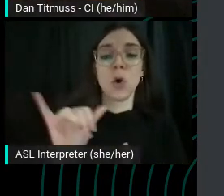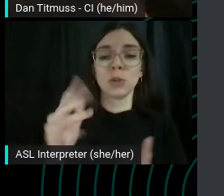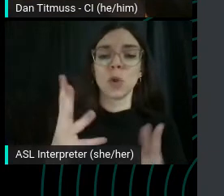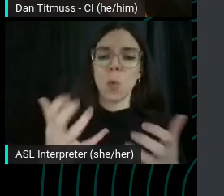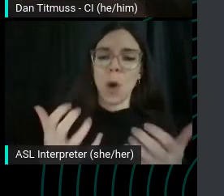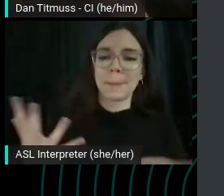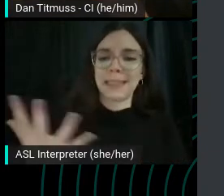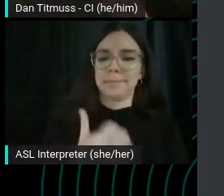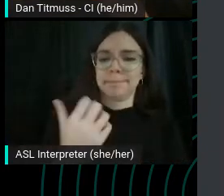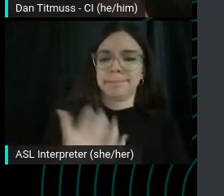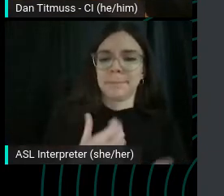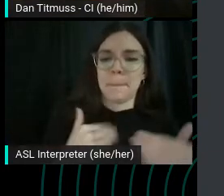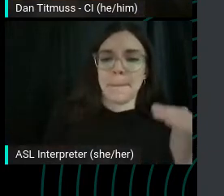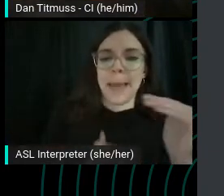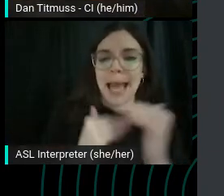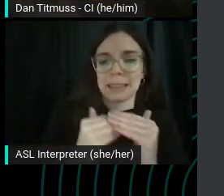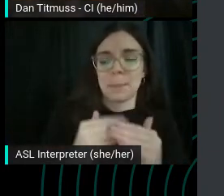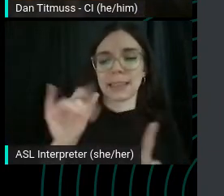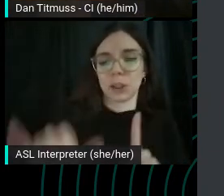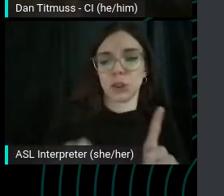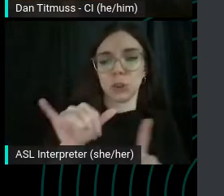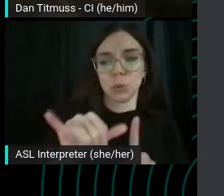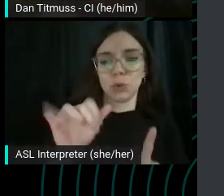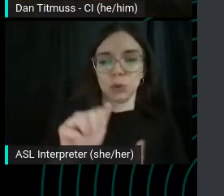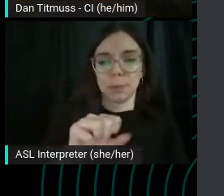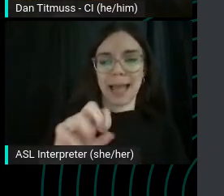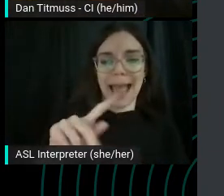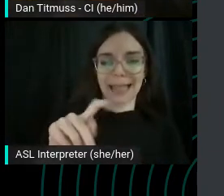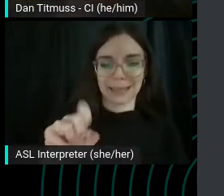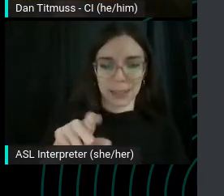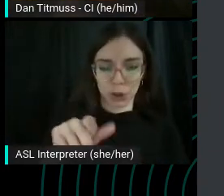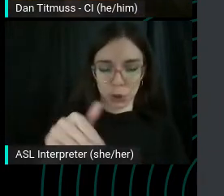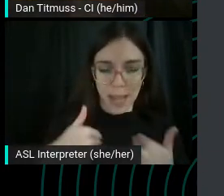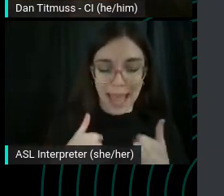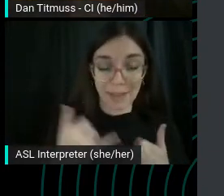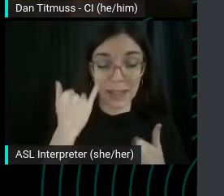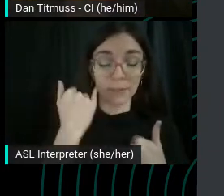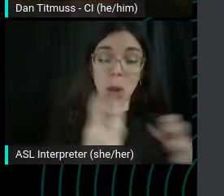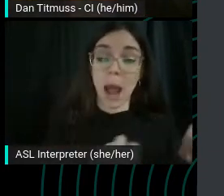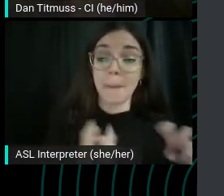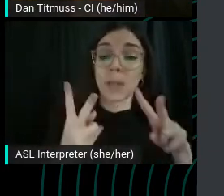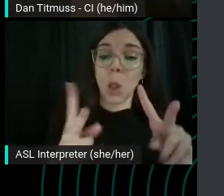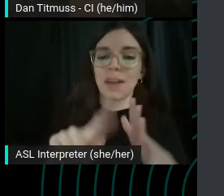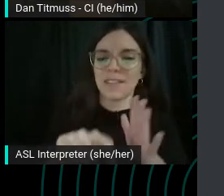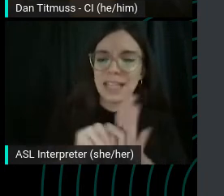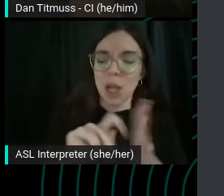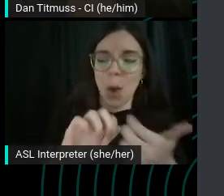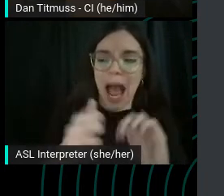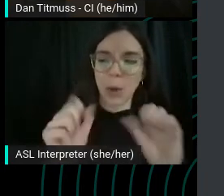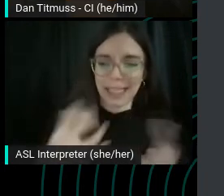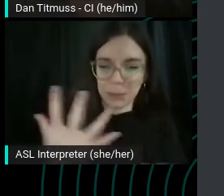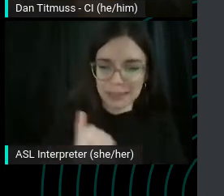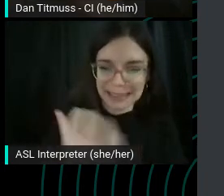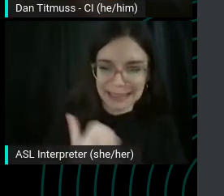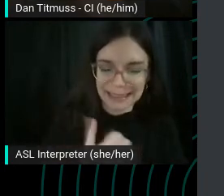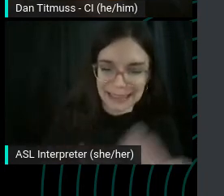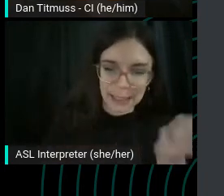the YouTube assets that we have, you know, if you're uploading a video, how can you get the most out of that? Squeeze the most SEO juice out of it, if you will.